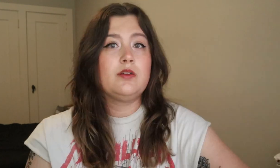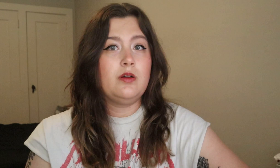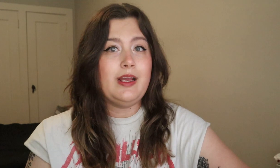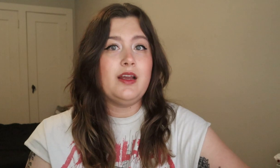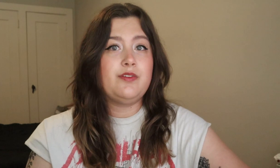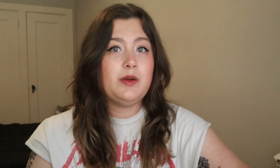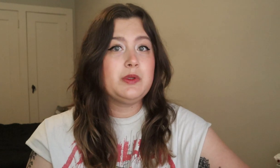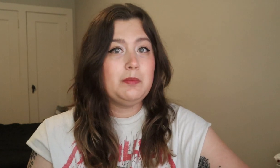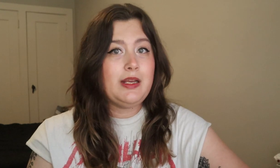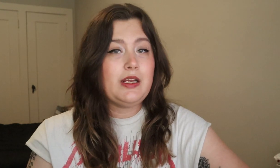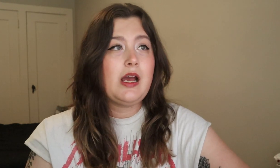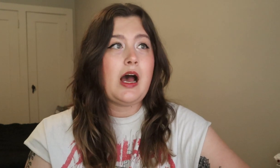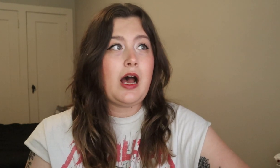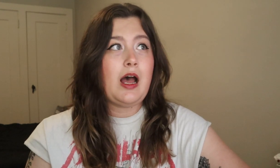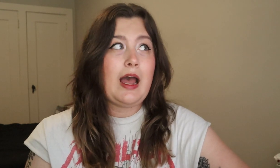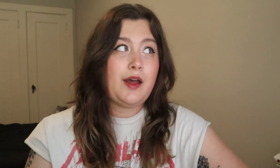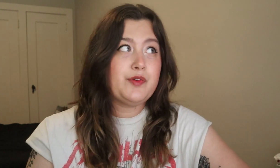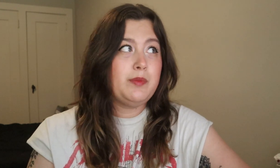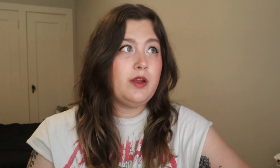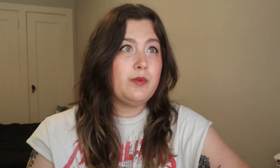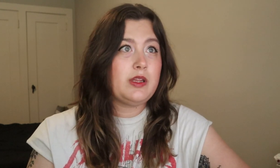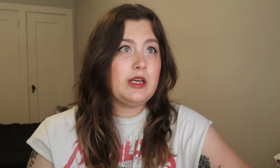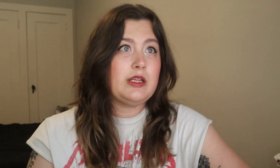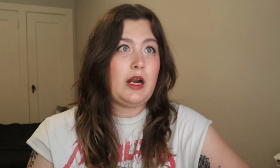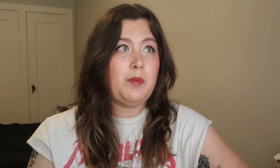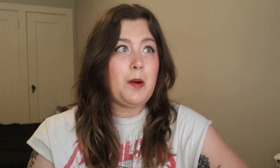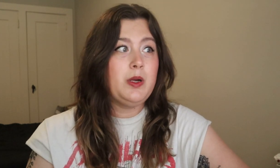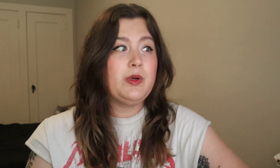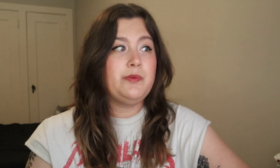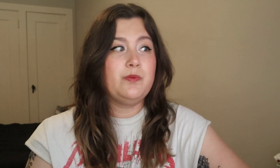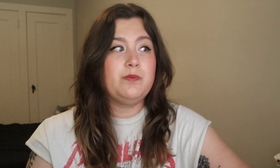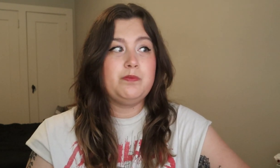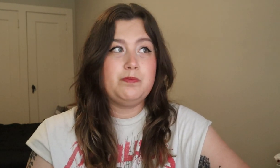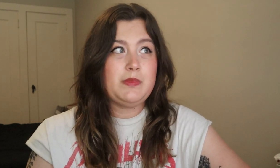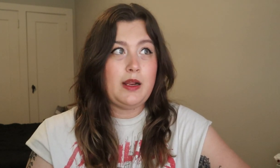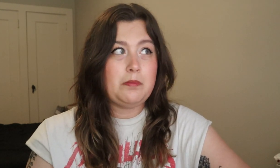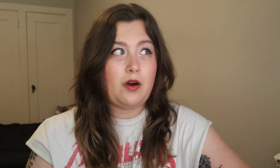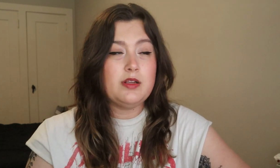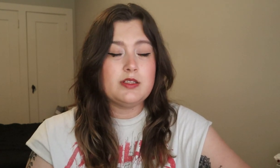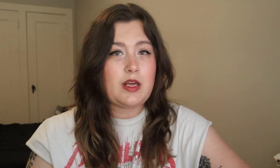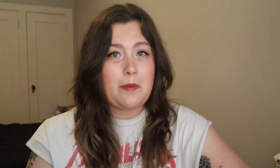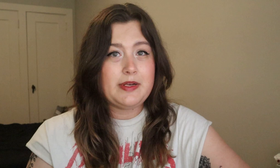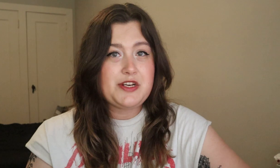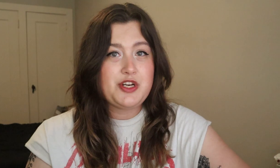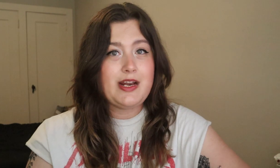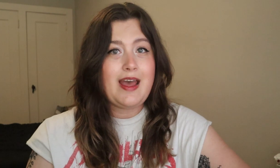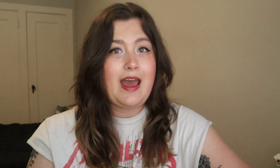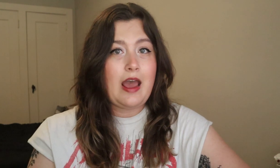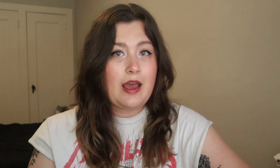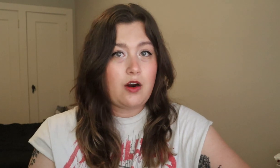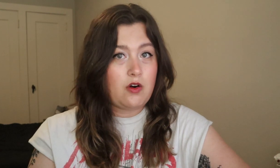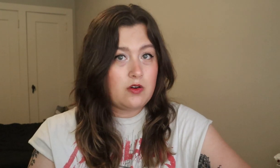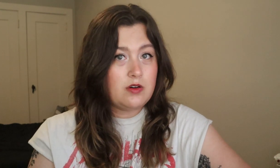So yeah, if it was me, half of me would think that I probably wouldn't take part in this competition at all.